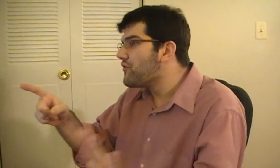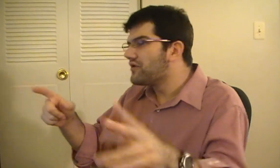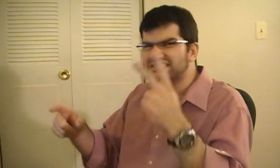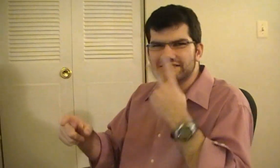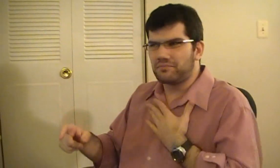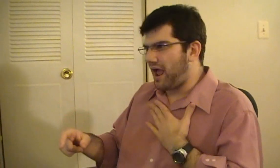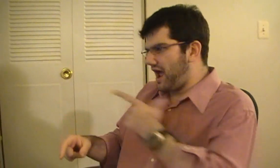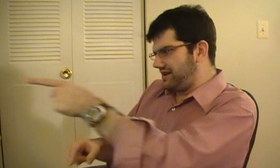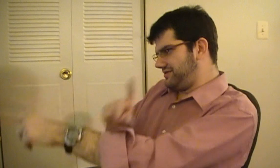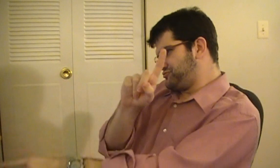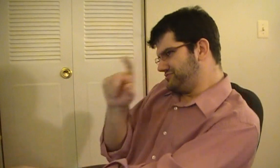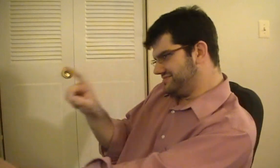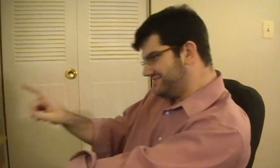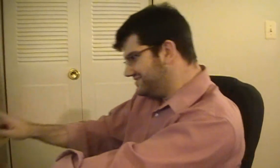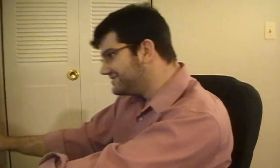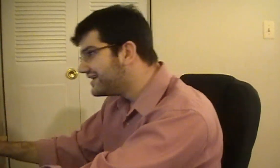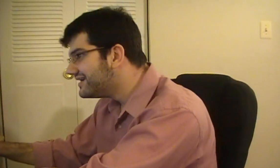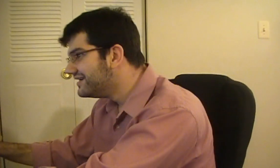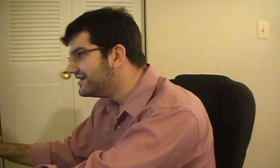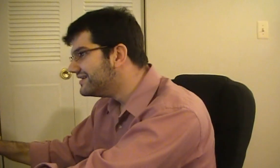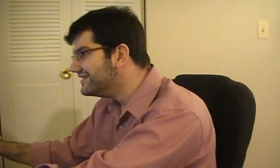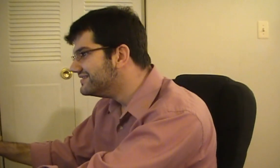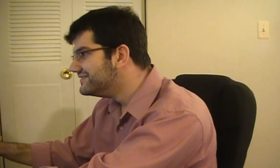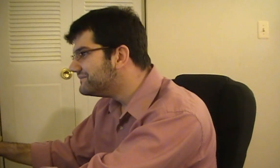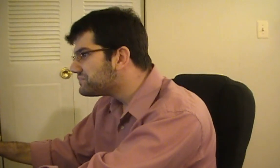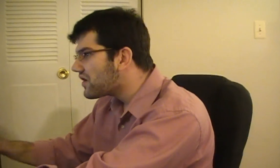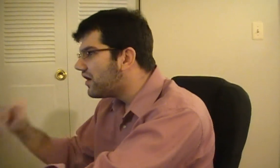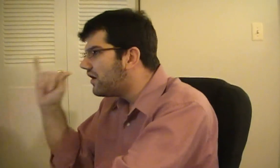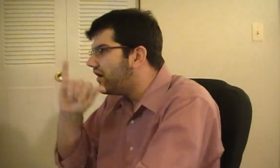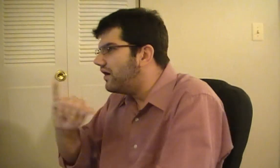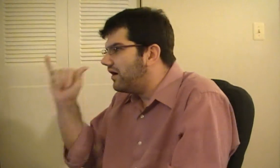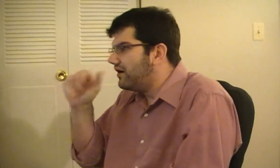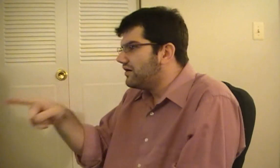Oh, I see mine. I'm gonna open that up.